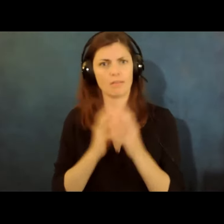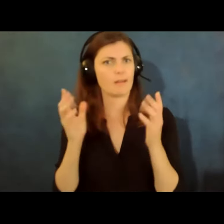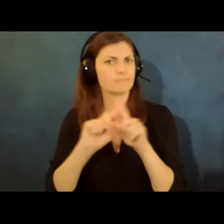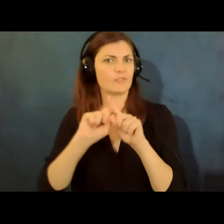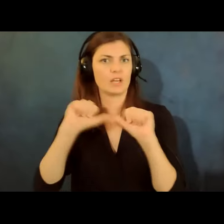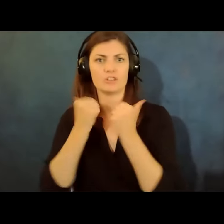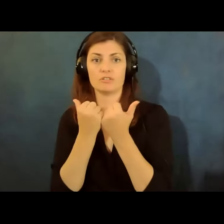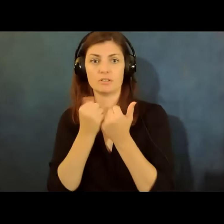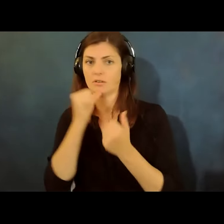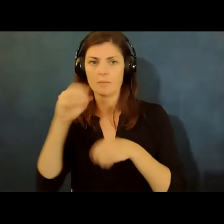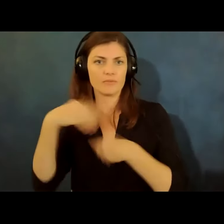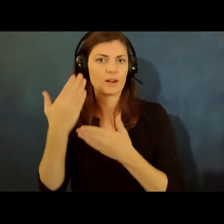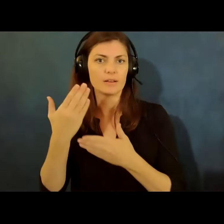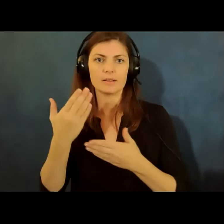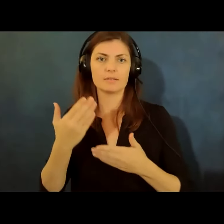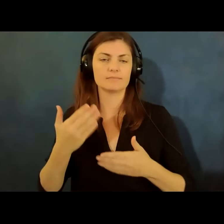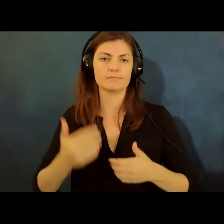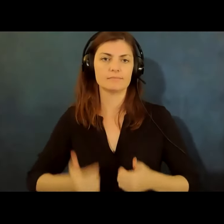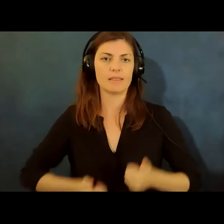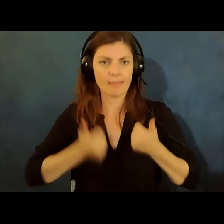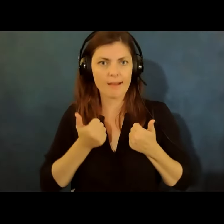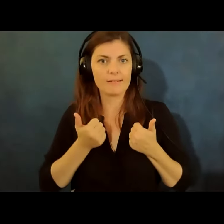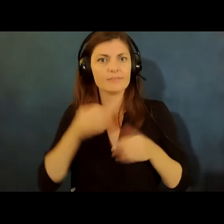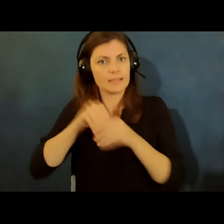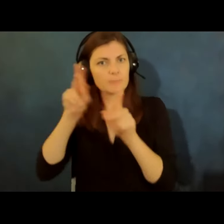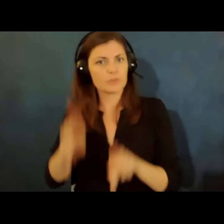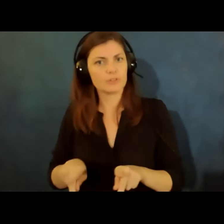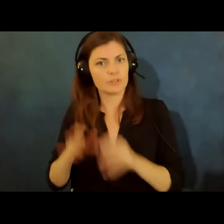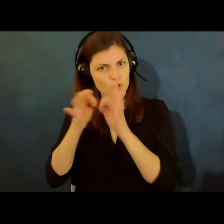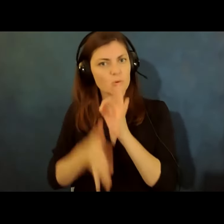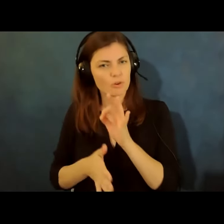providing live and pertinent live they weren't providing in-person interpreters so my sense